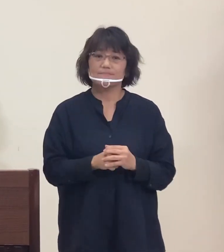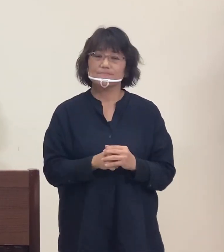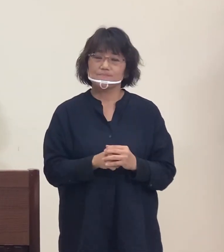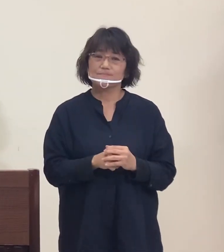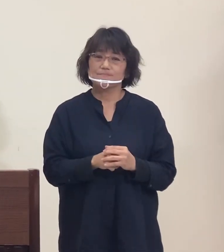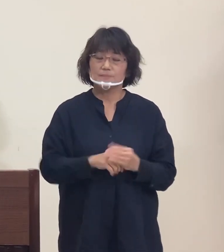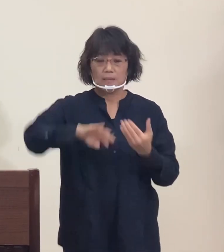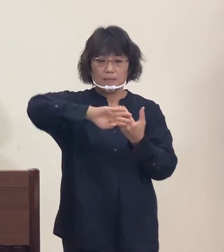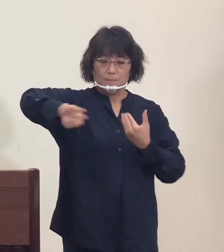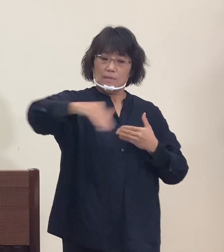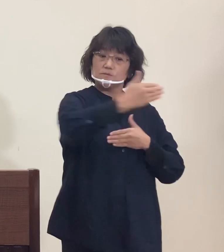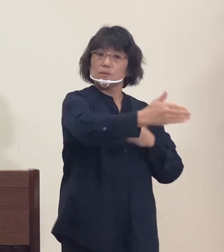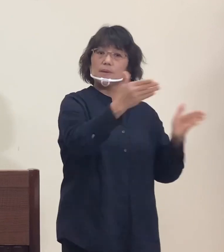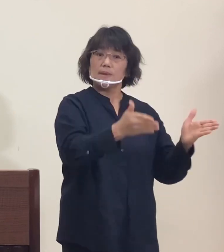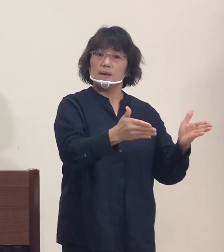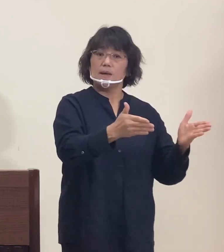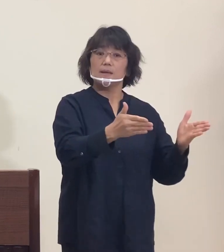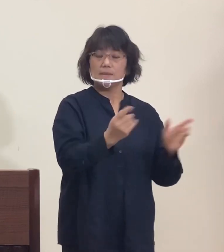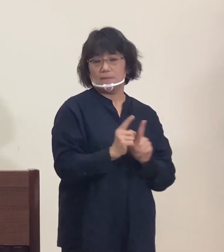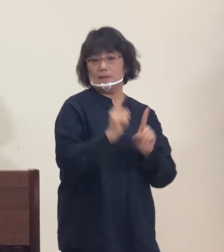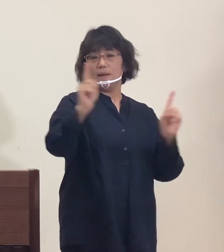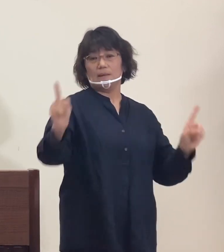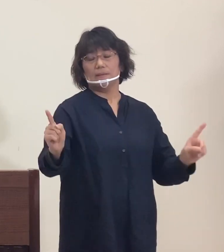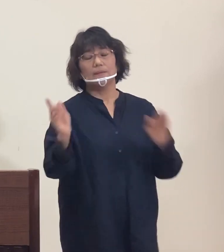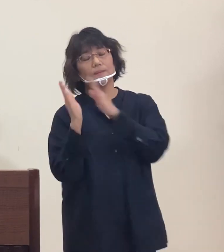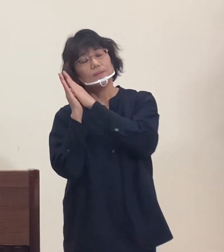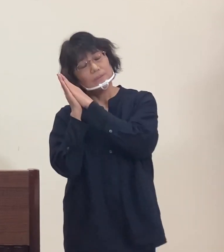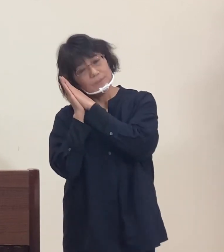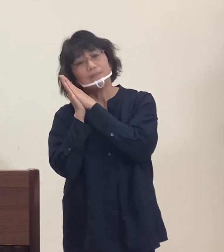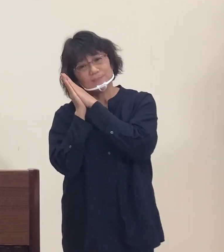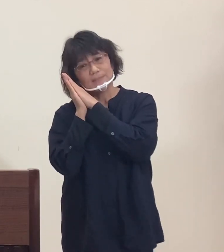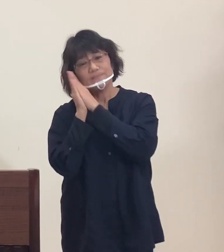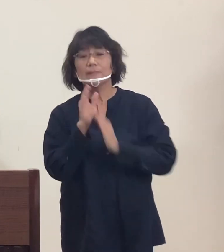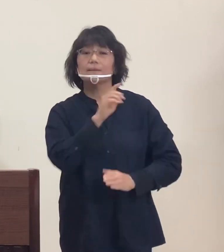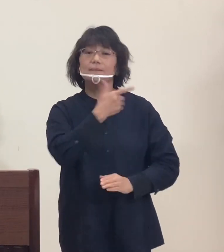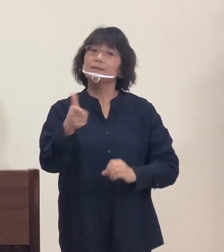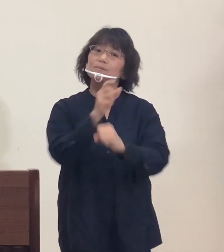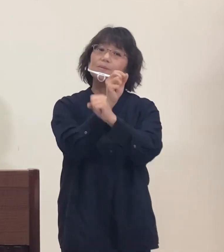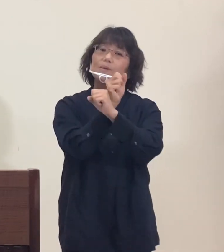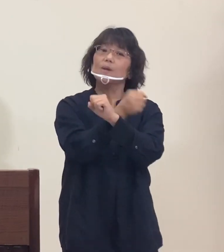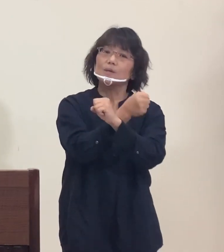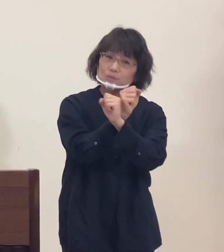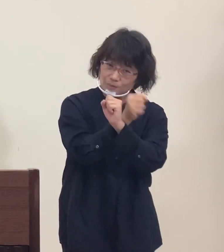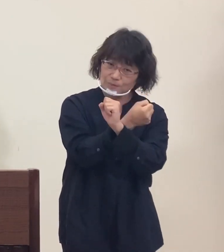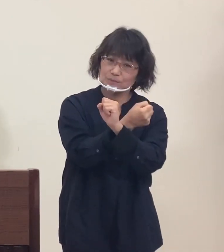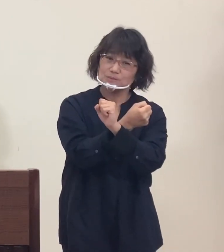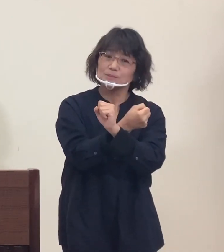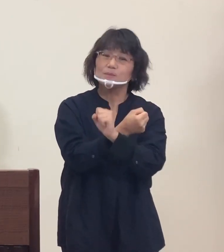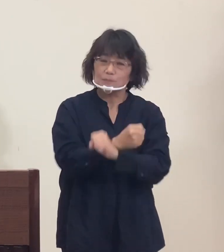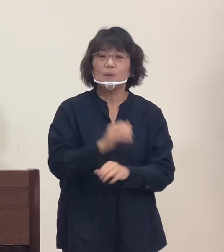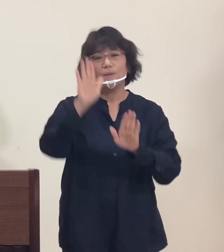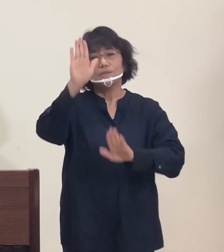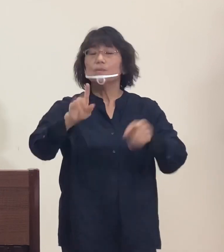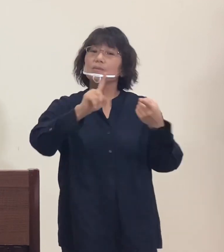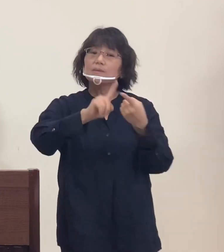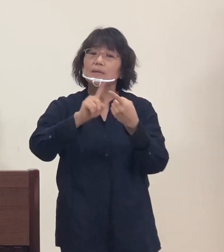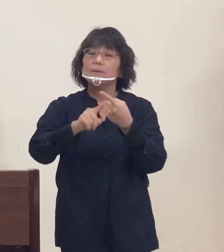if possible, please consider sleeping in separate rooms when possible.